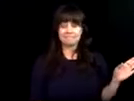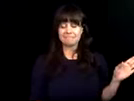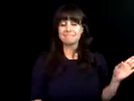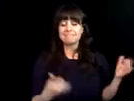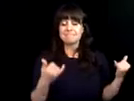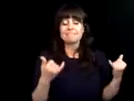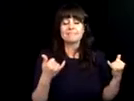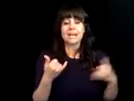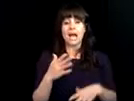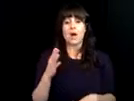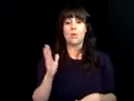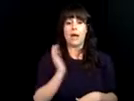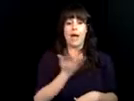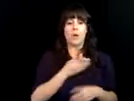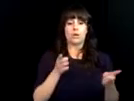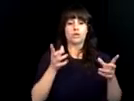the blind and vision impaired. I want to wish you a happy 100th anniversary,